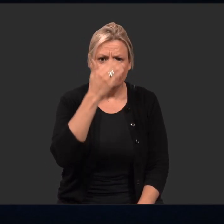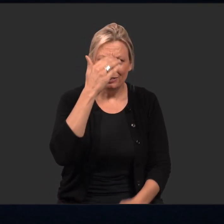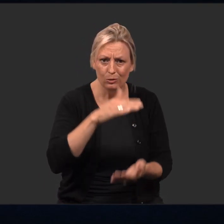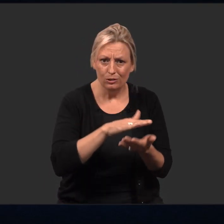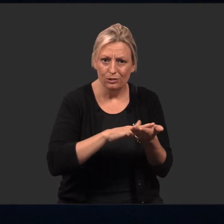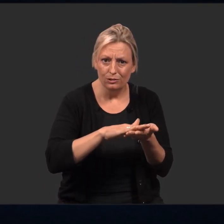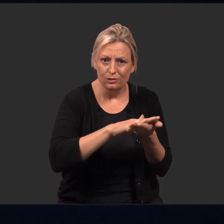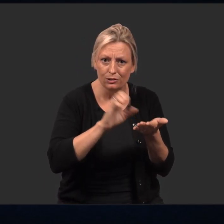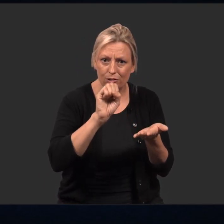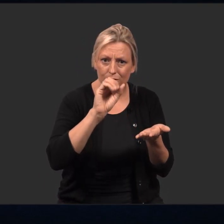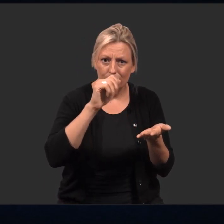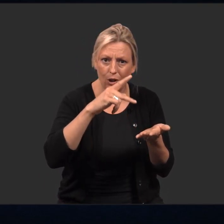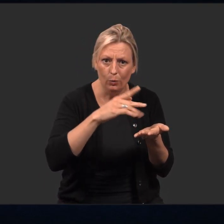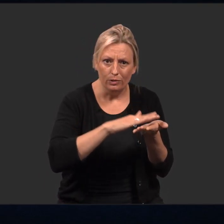You might smell soap,